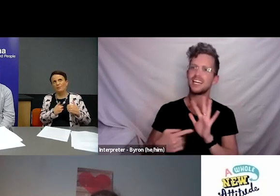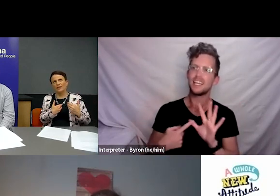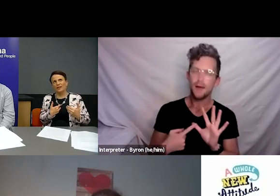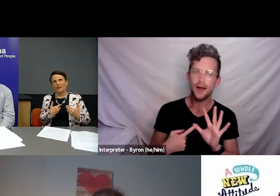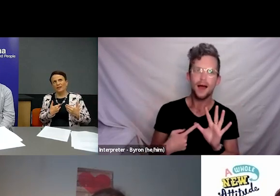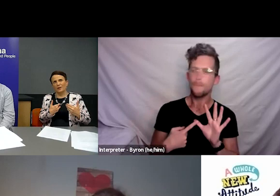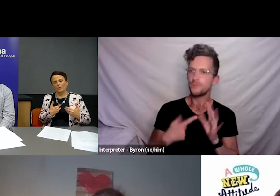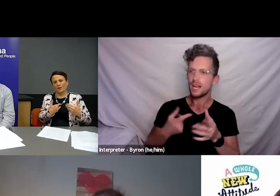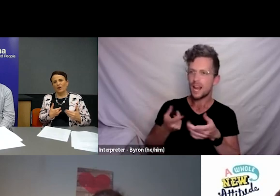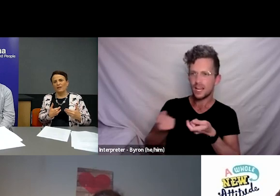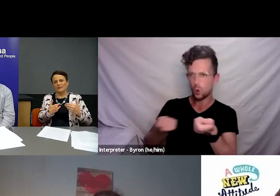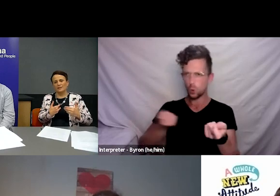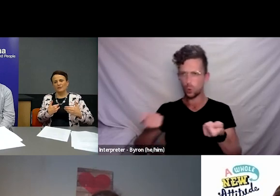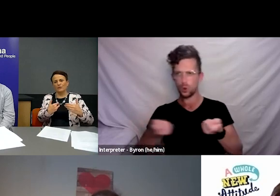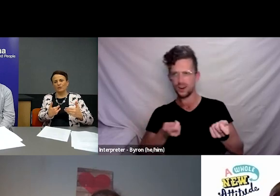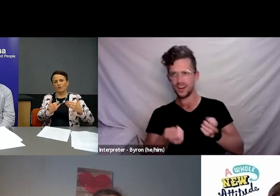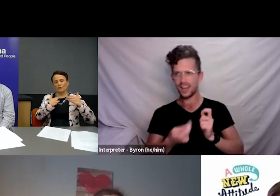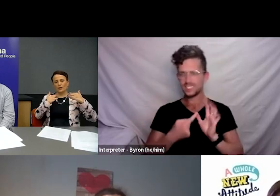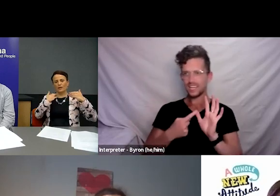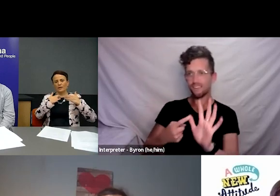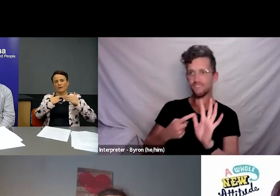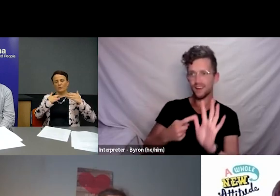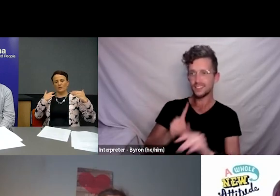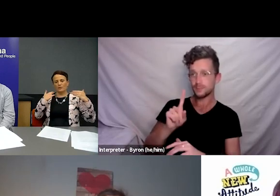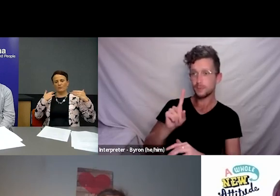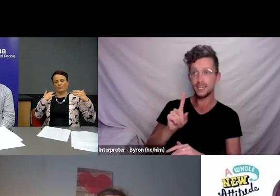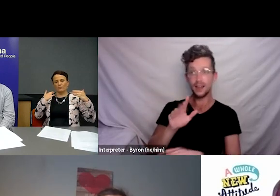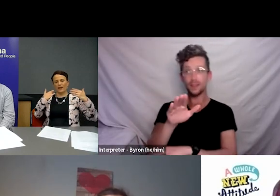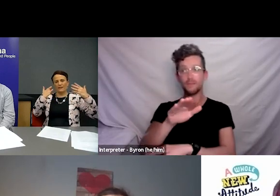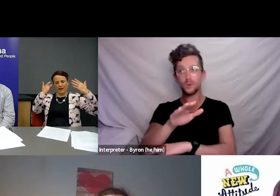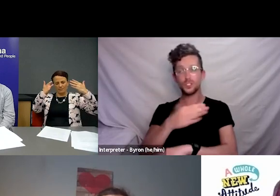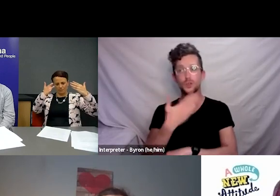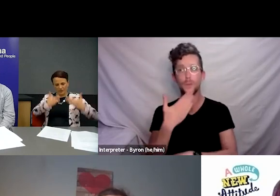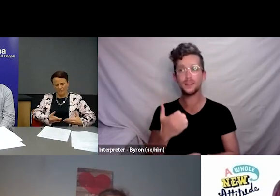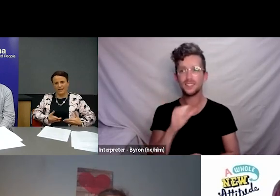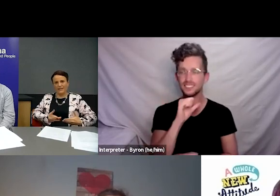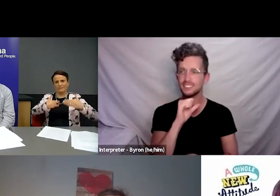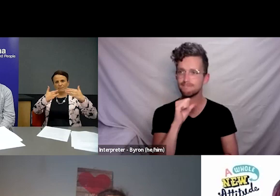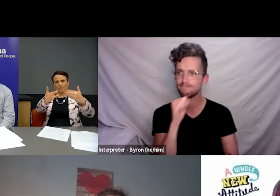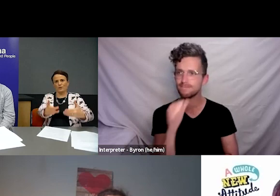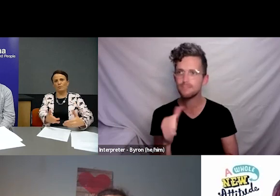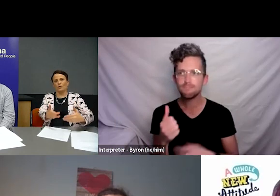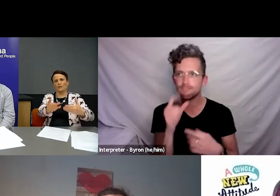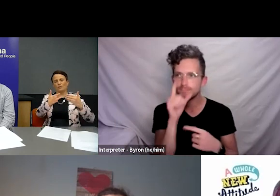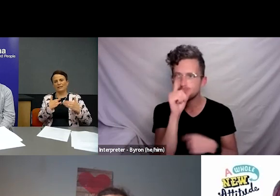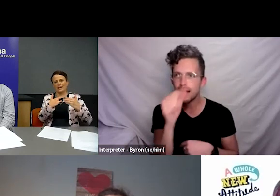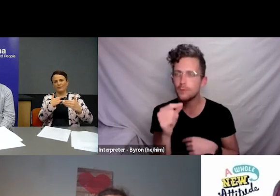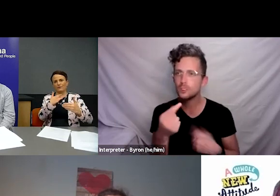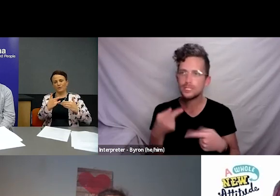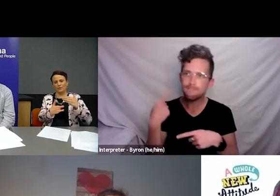But it would be nice in the future if we sort of had that immediate response and we didn’t have to